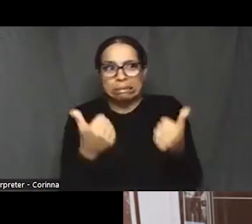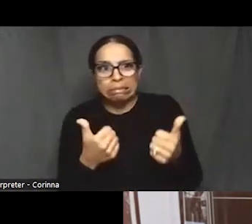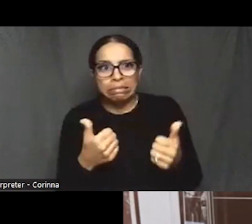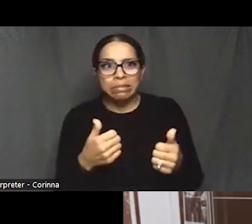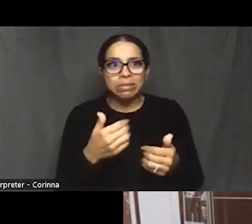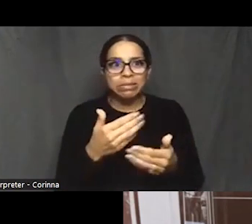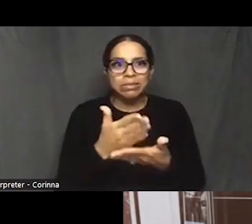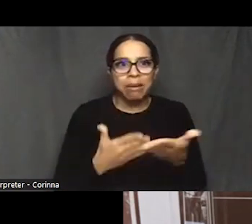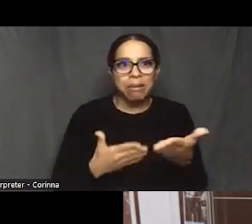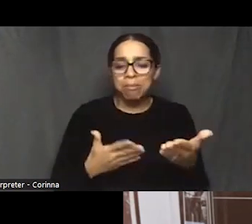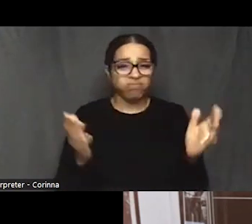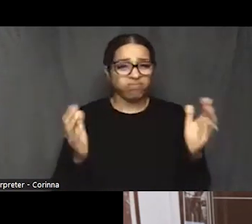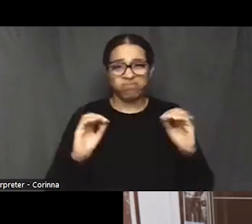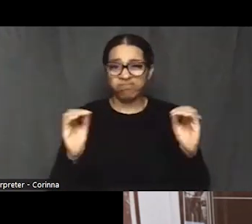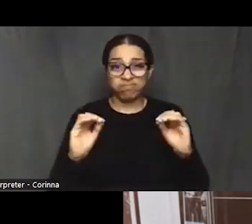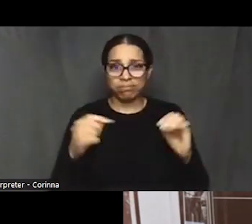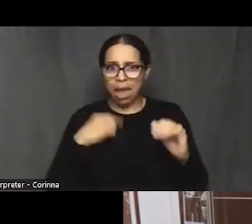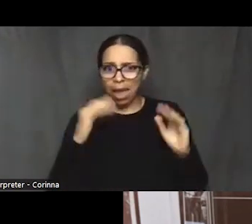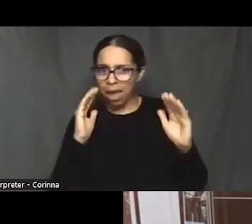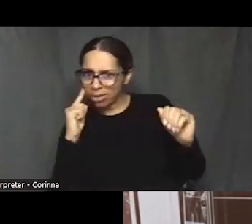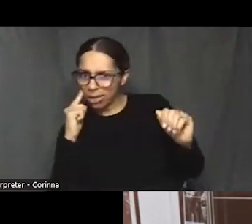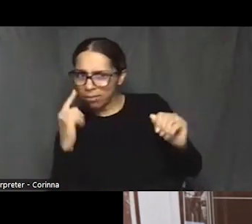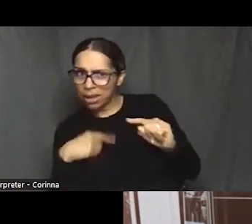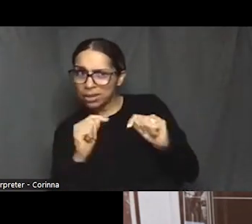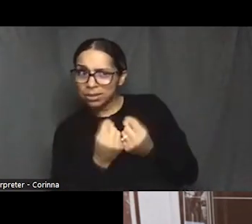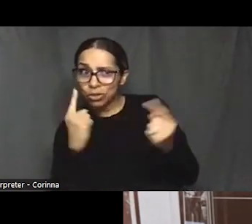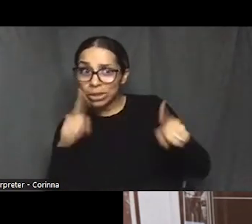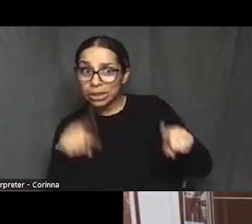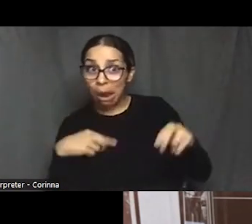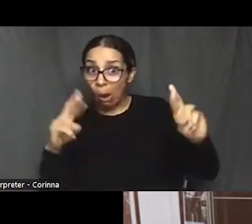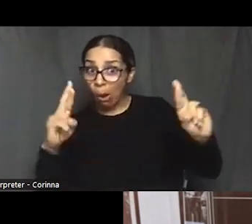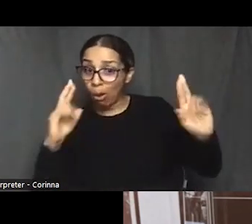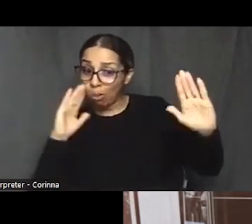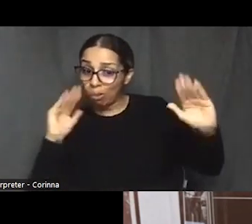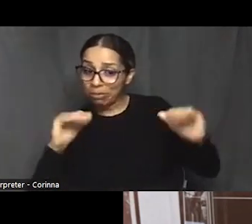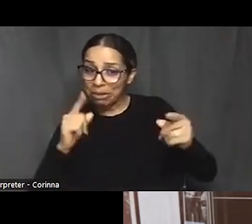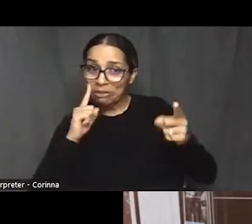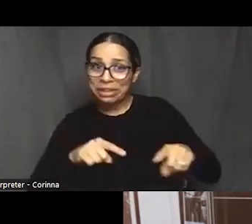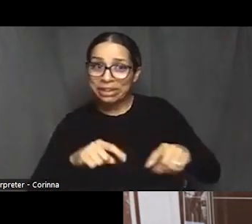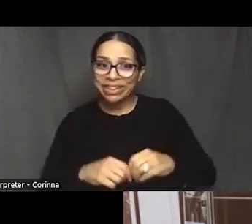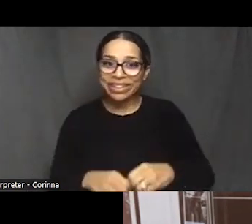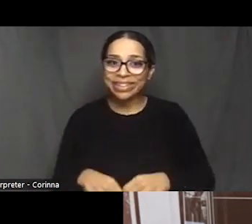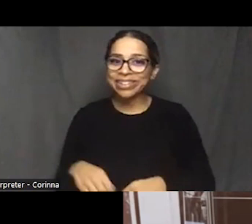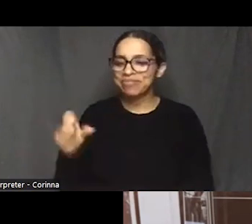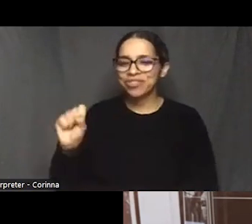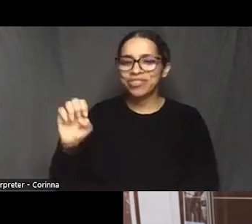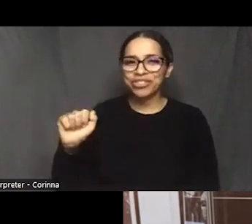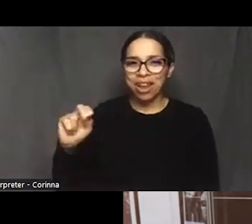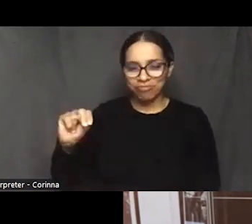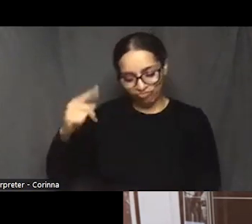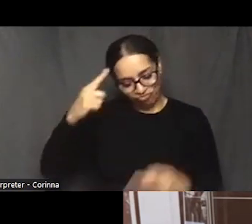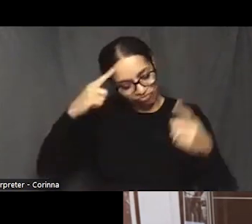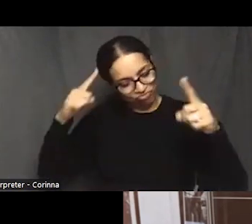I hope they're in agreement. I'm in agreement. I mean, I